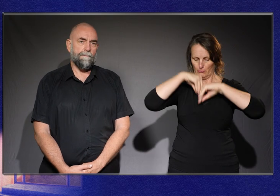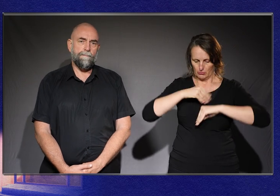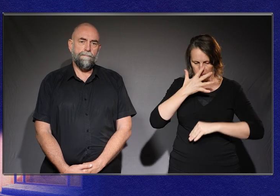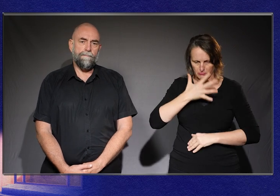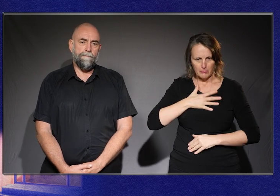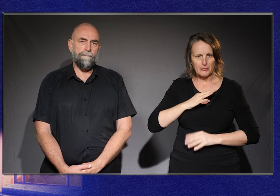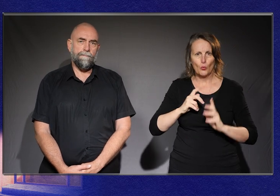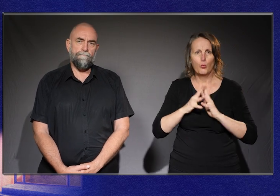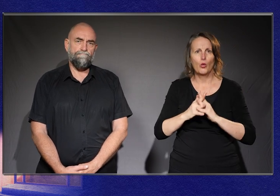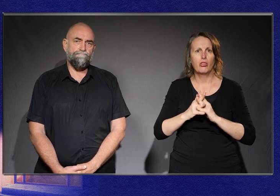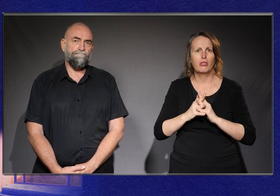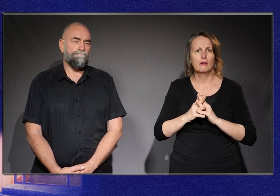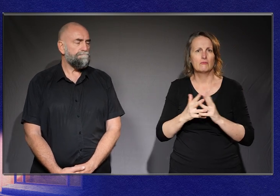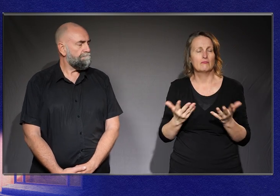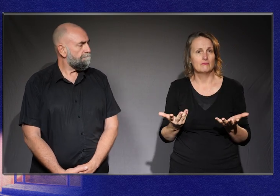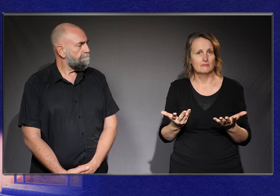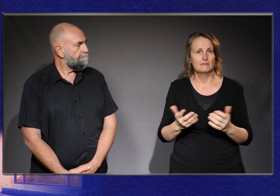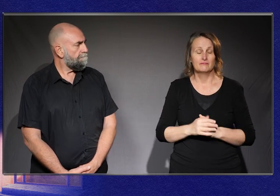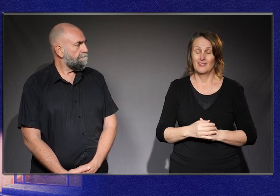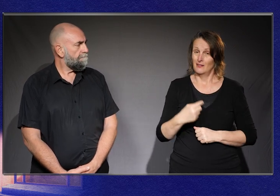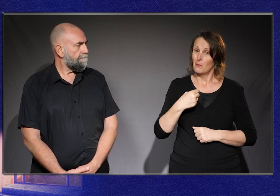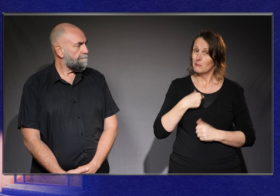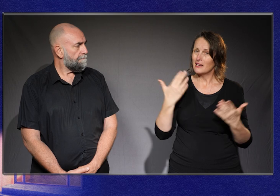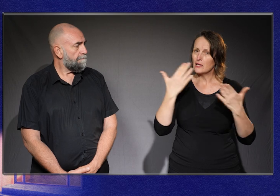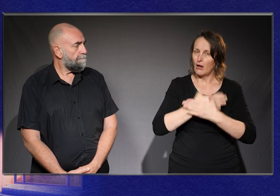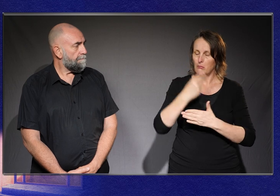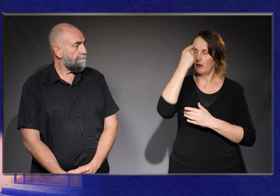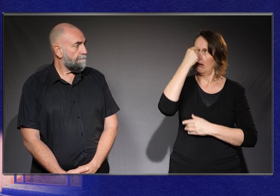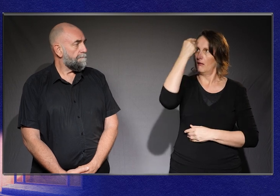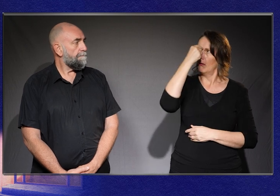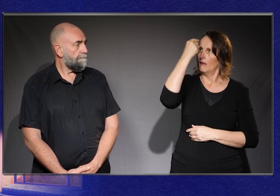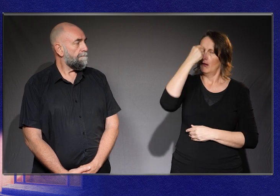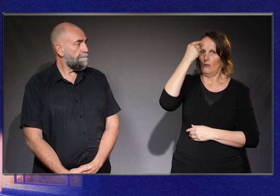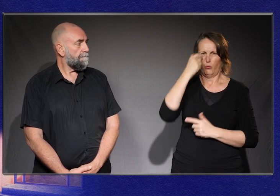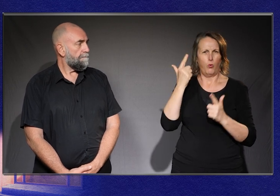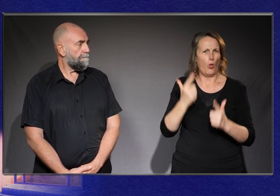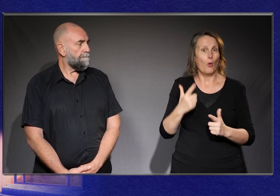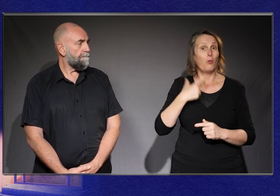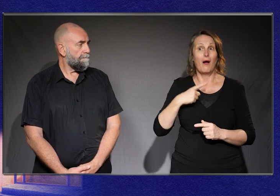This is one of the things that keeps me awake at night - because society has an inherently